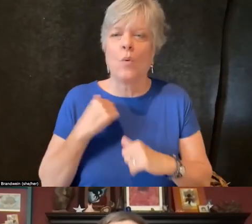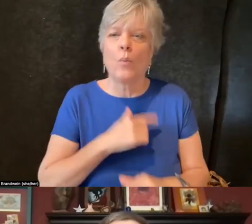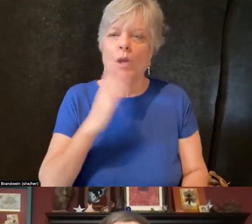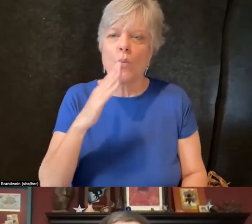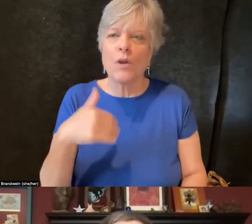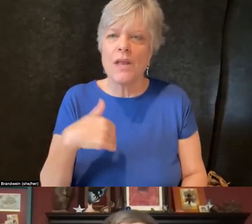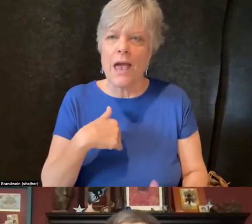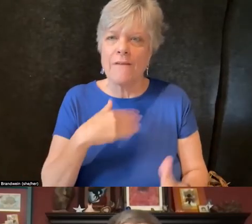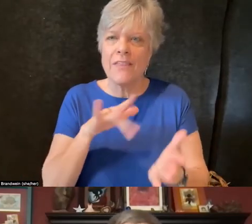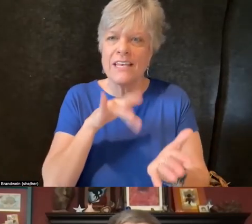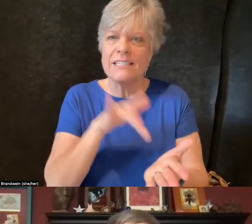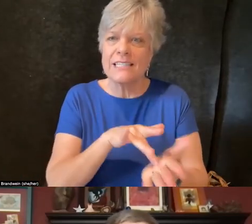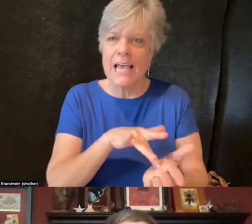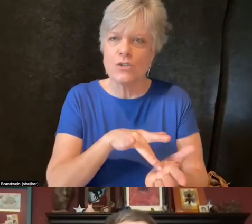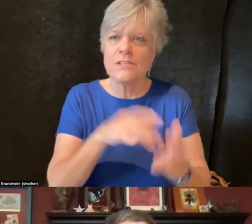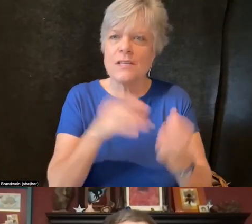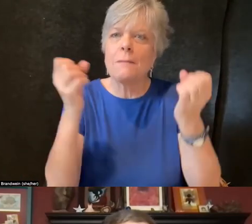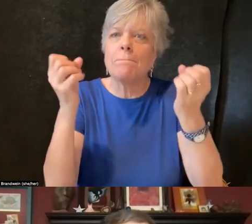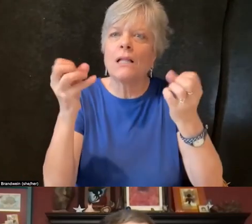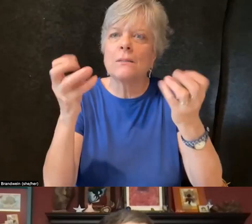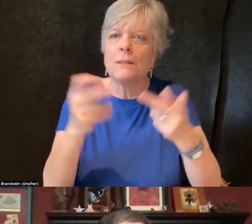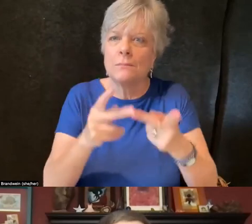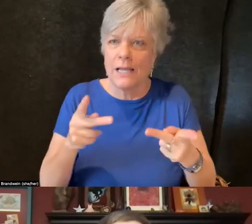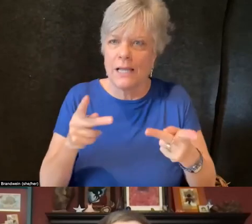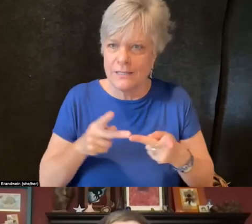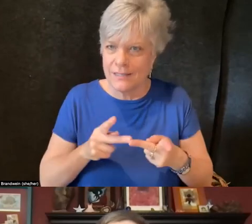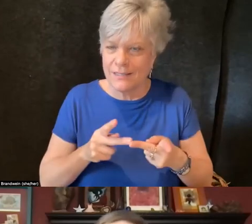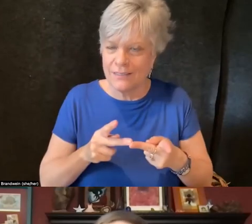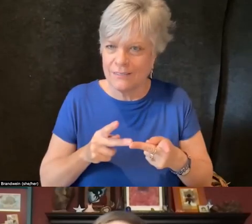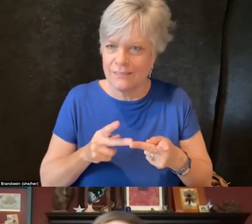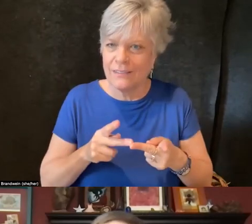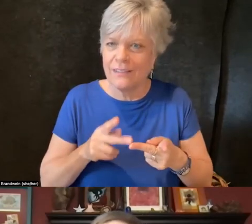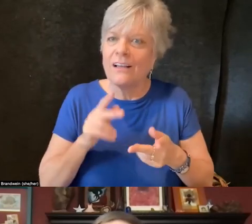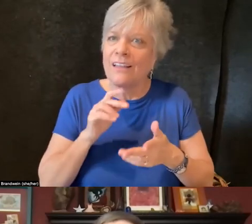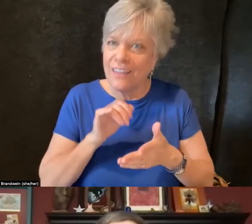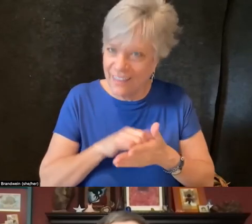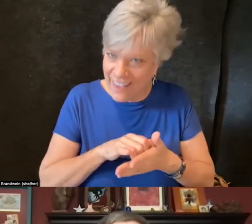in multiple places and that they would be developing